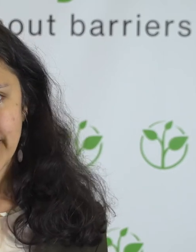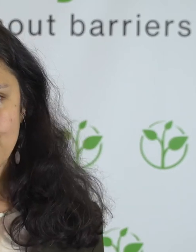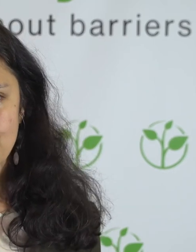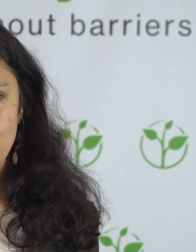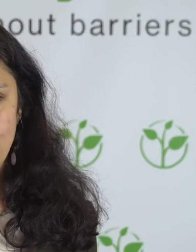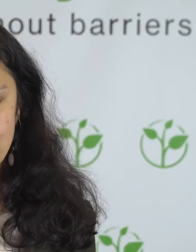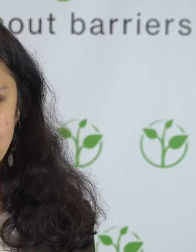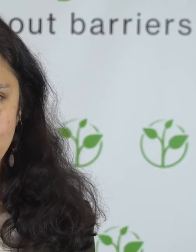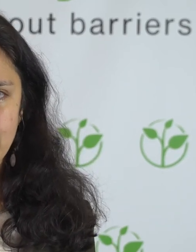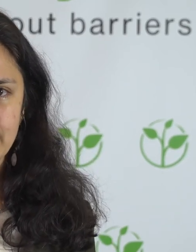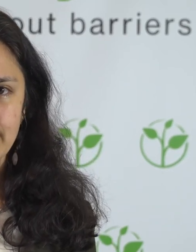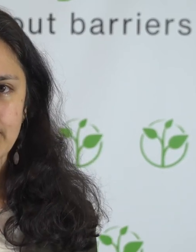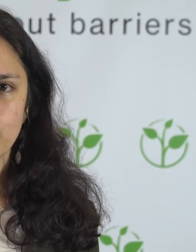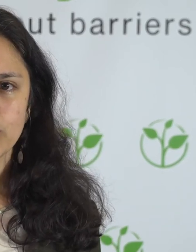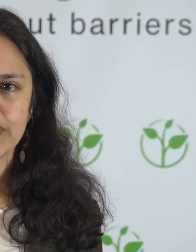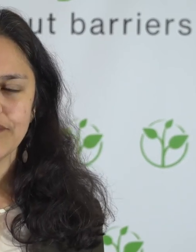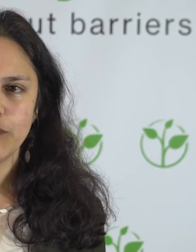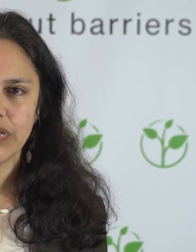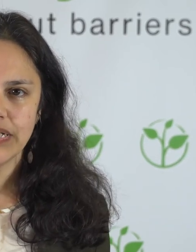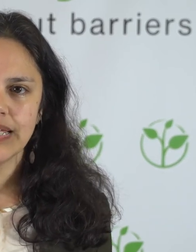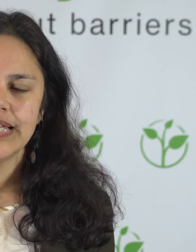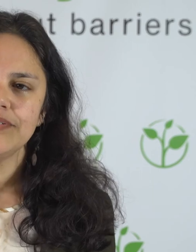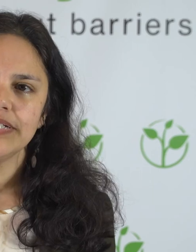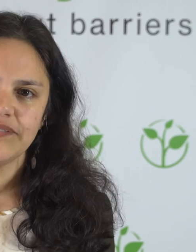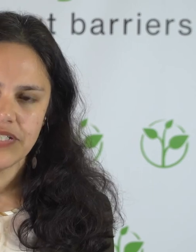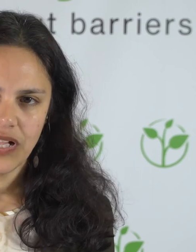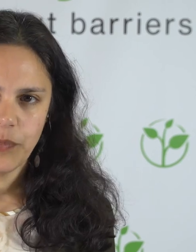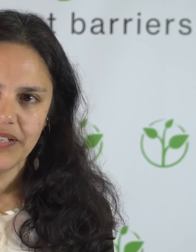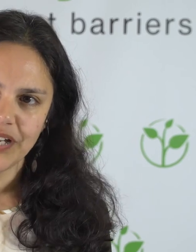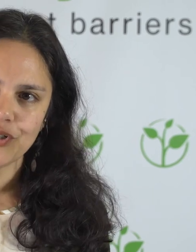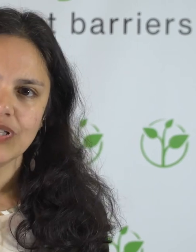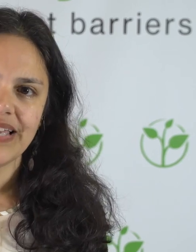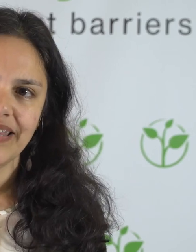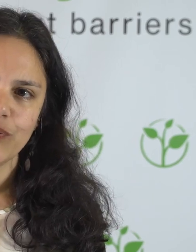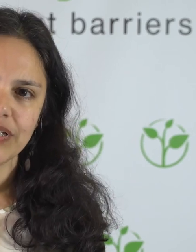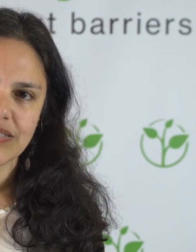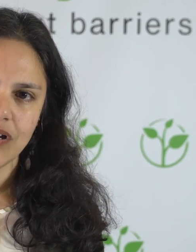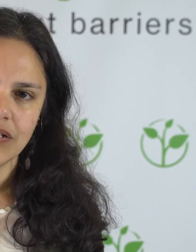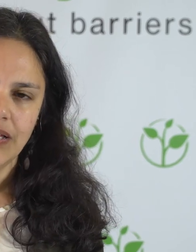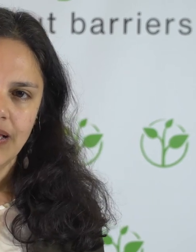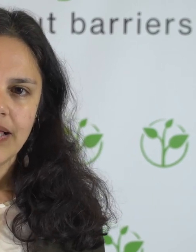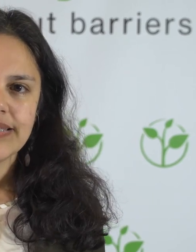Thank you, Zero Project, for recognising our work with deaf communities to develop an electoral sign language lexicon.